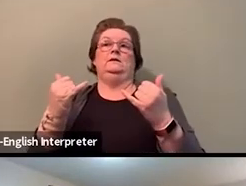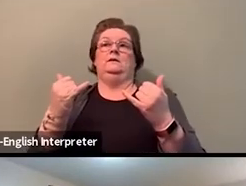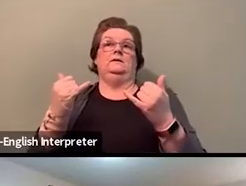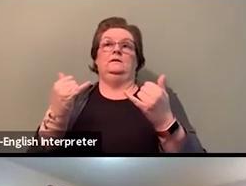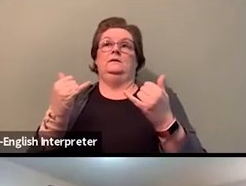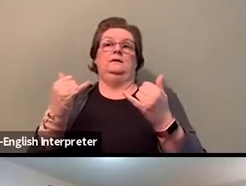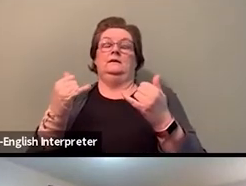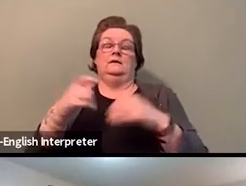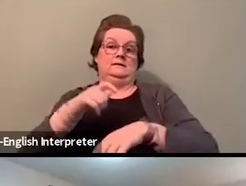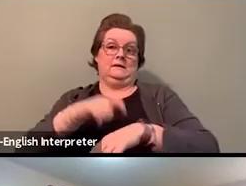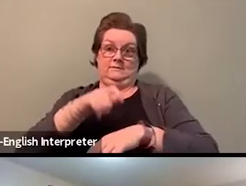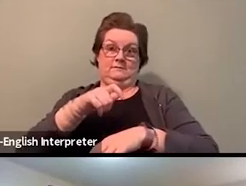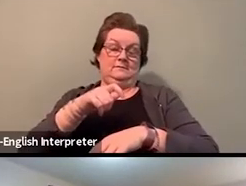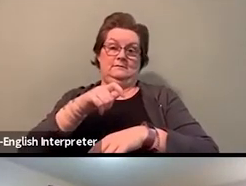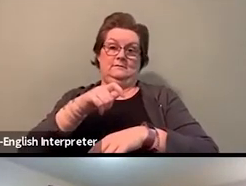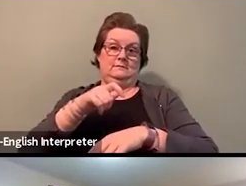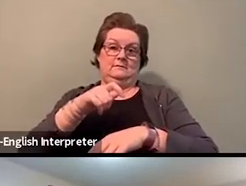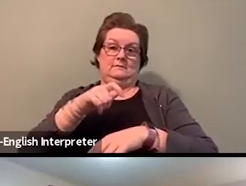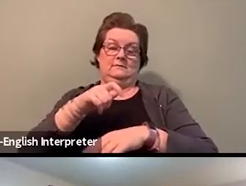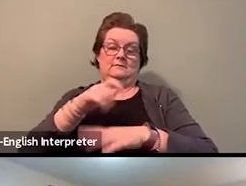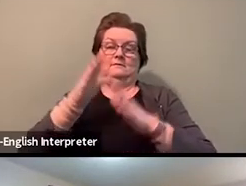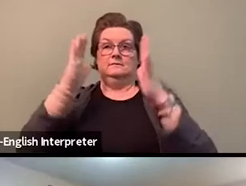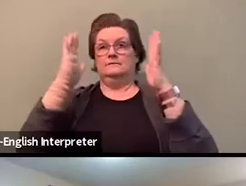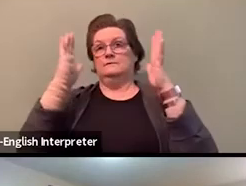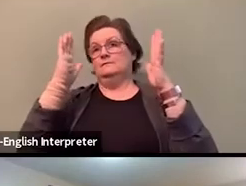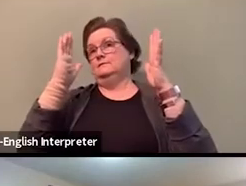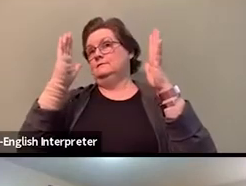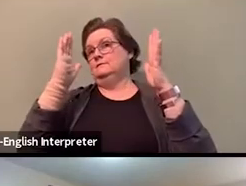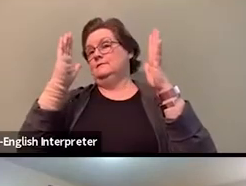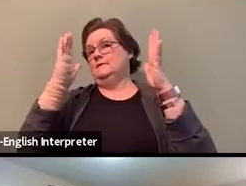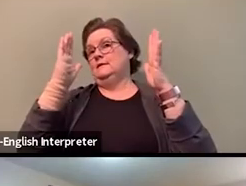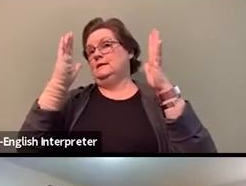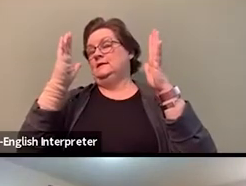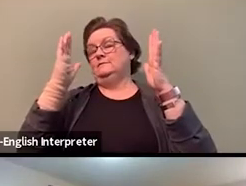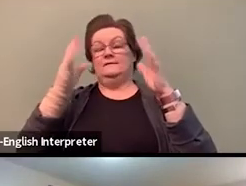we have a moment in history where people have died.